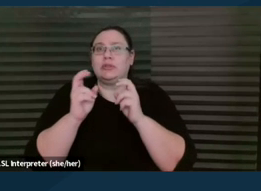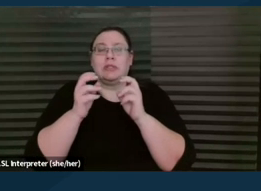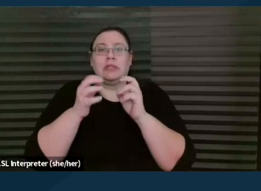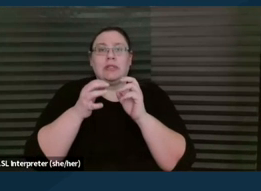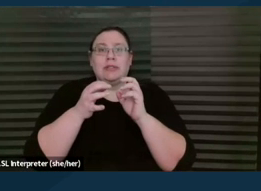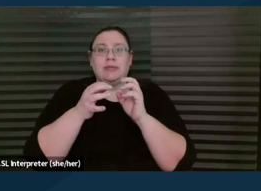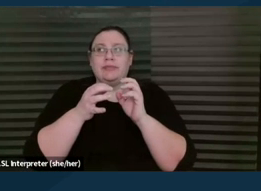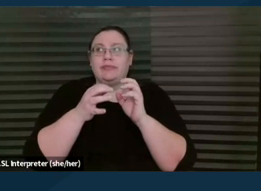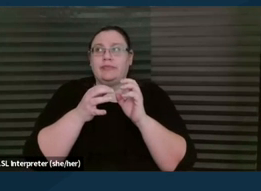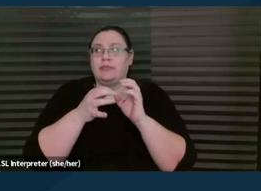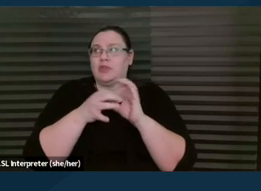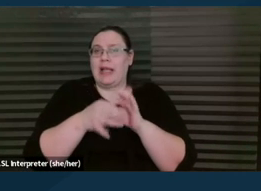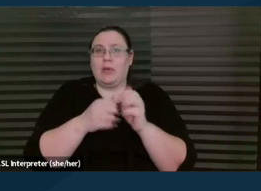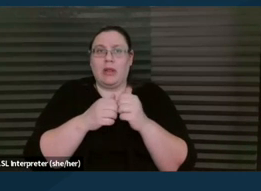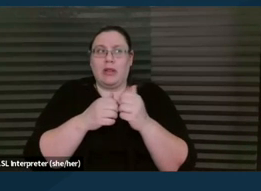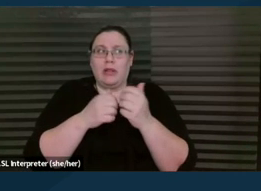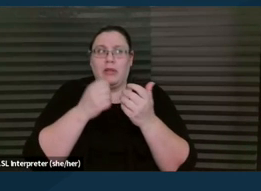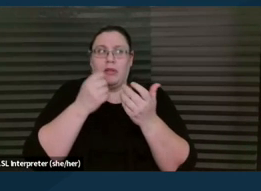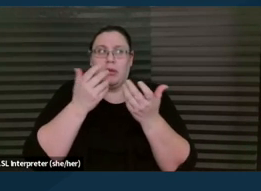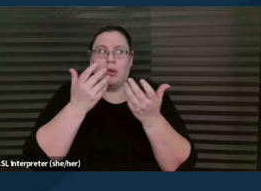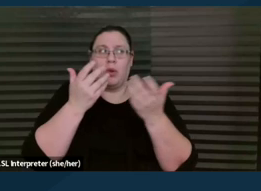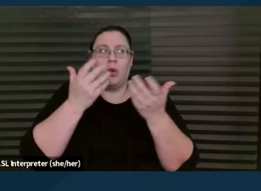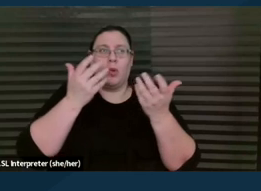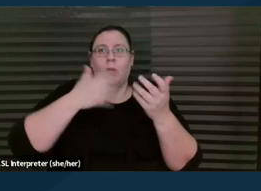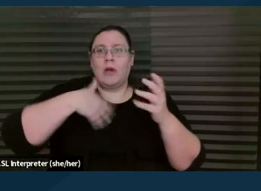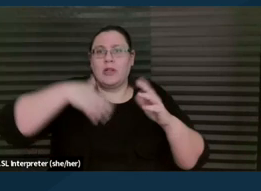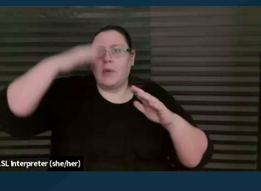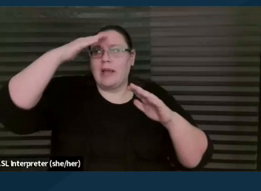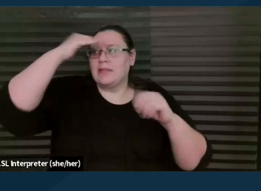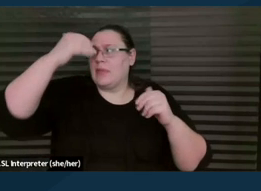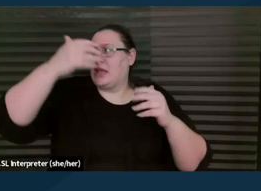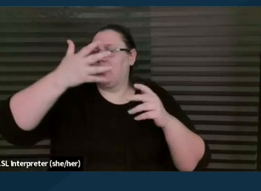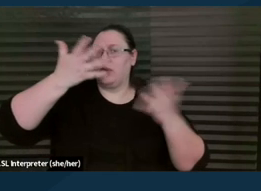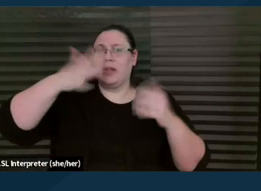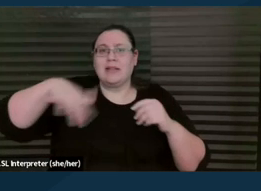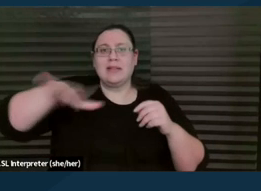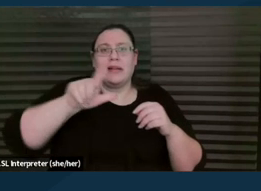just wanting to understand what to even expect. What does this landscape look like? What are my options?